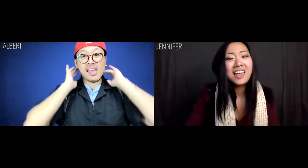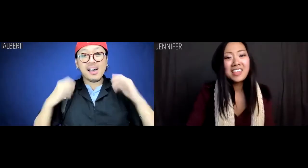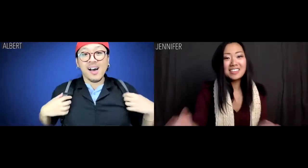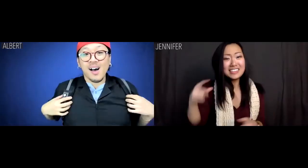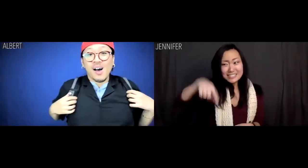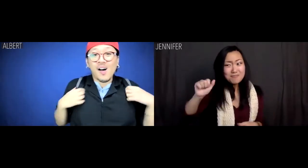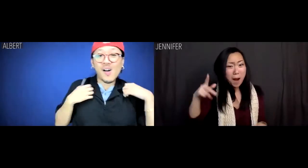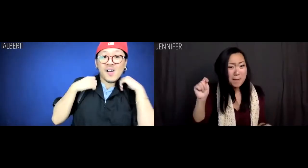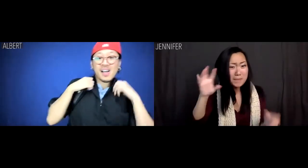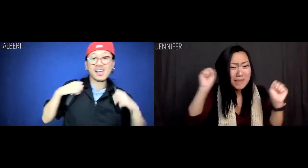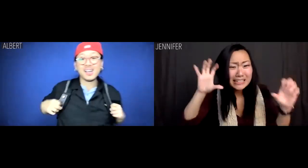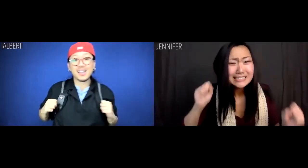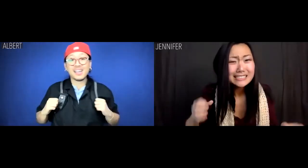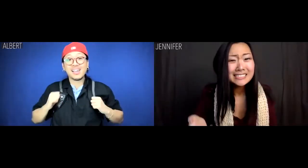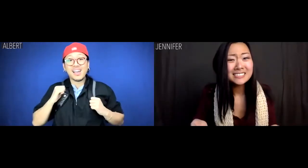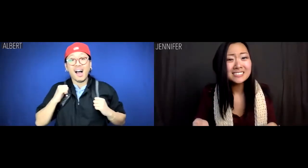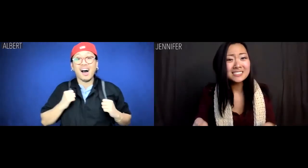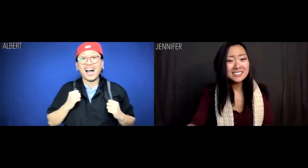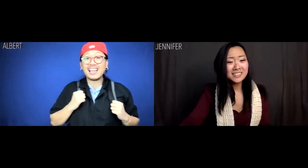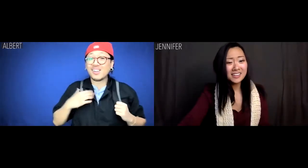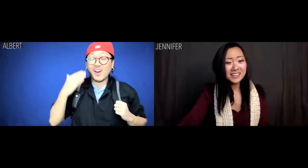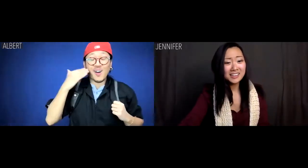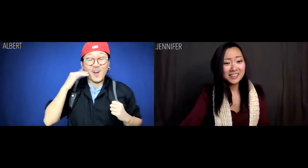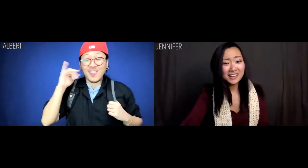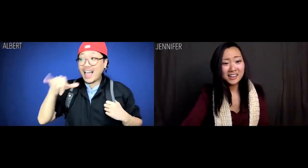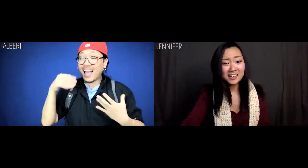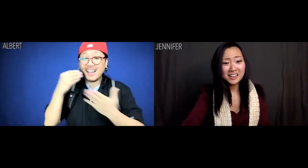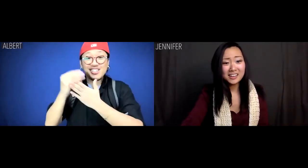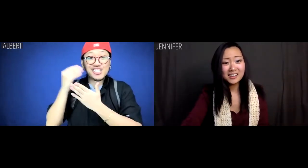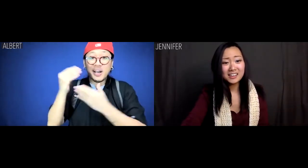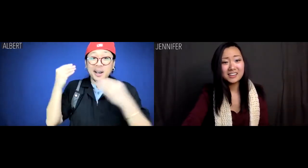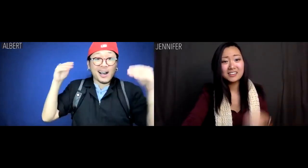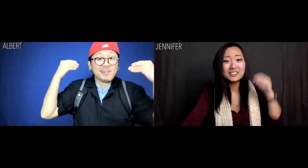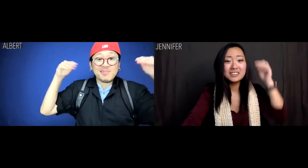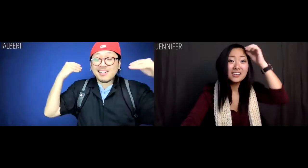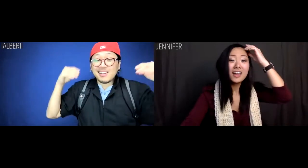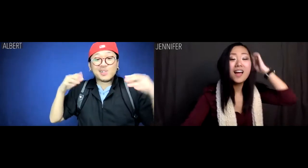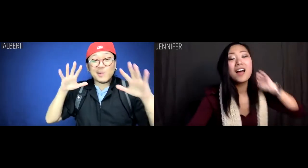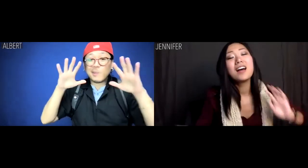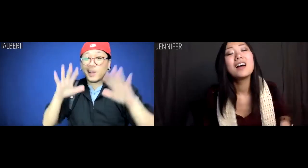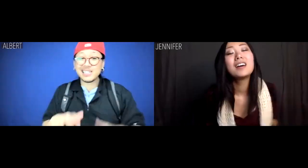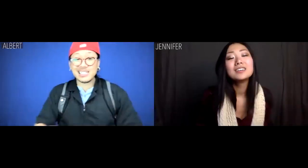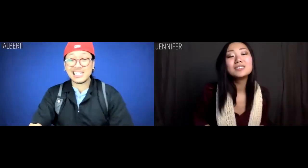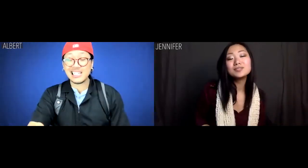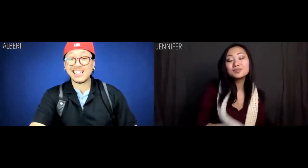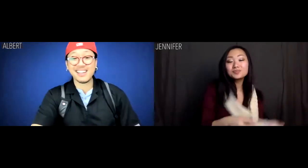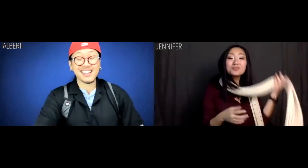Jennifer: This flat is amazing! Albert: That shopping spree was amazing!